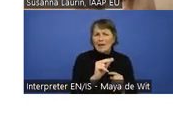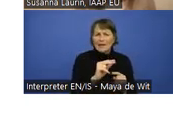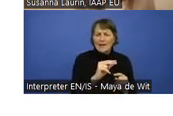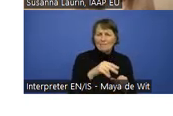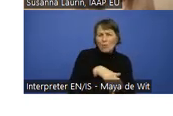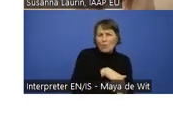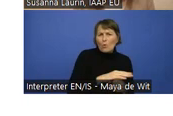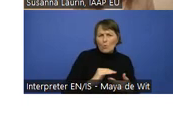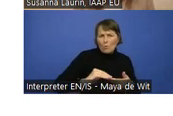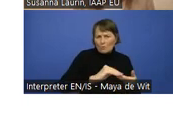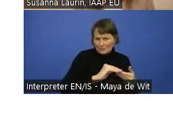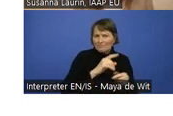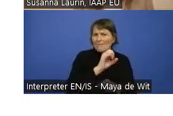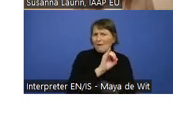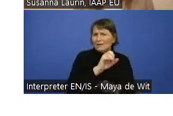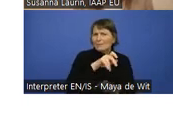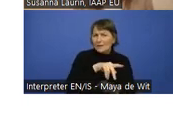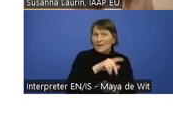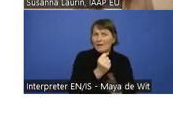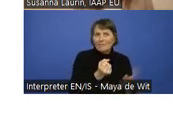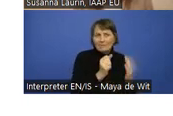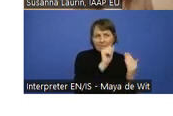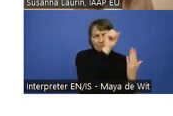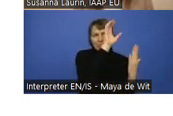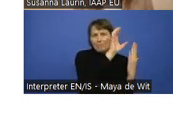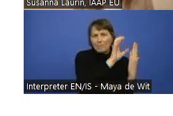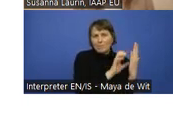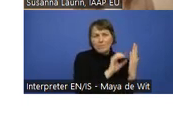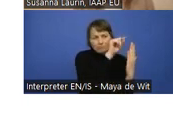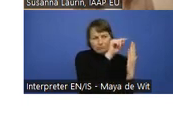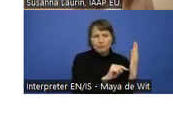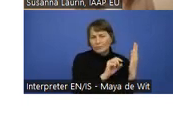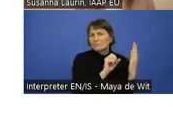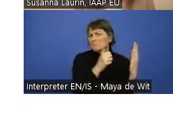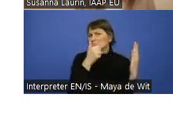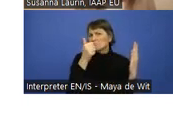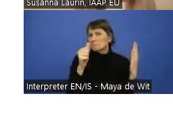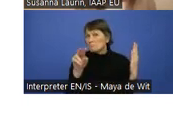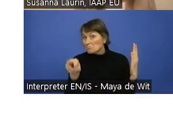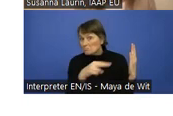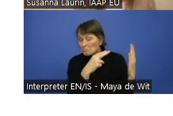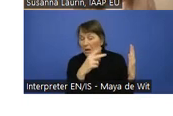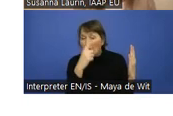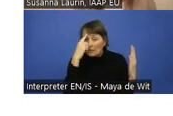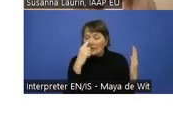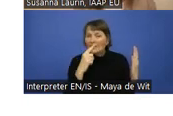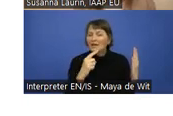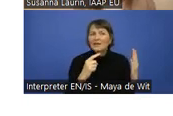There is some good information there that I think at least the keynotes are free for everyone.